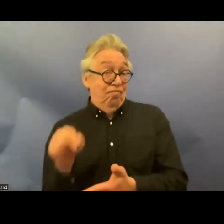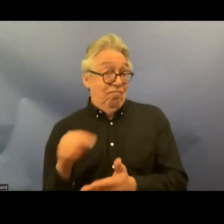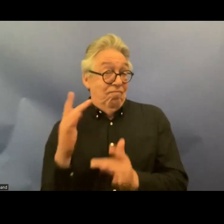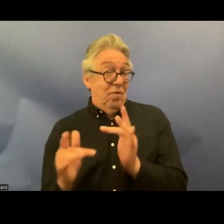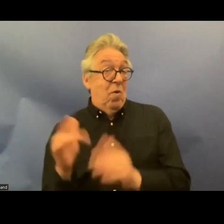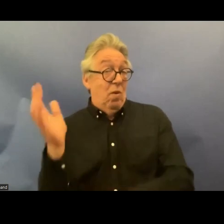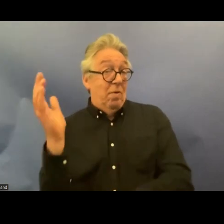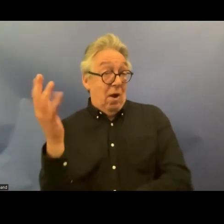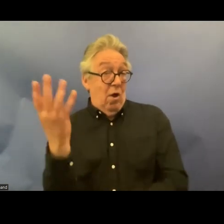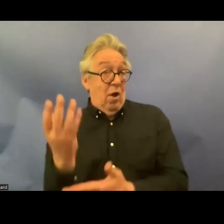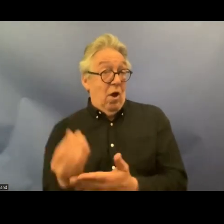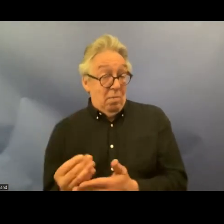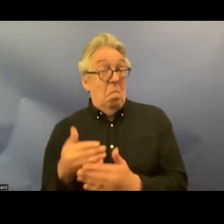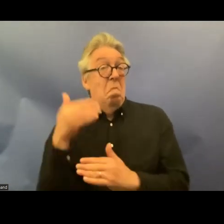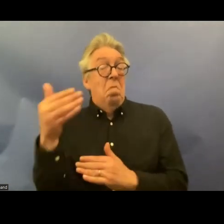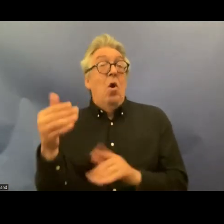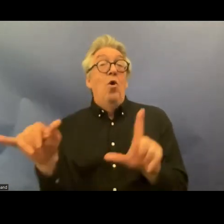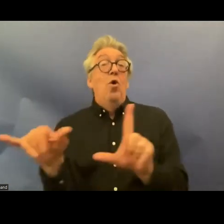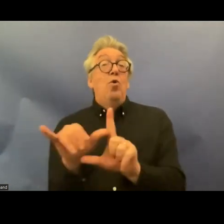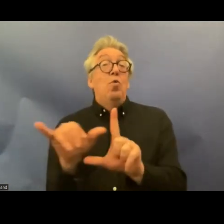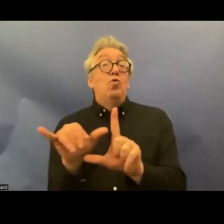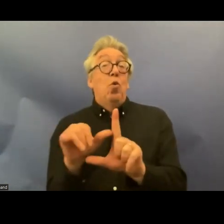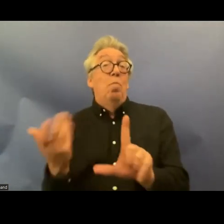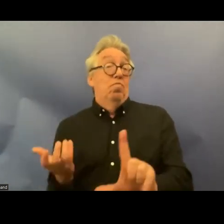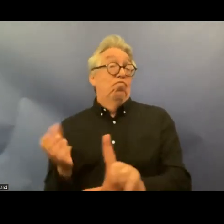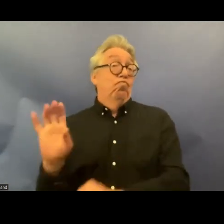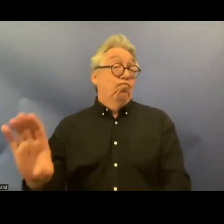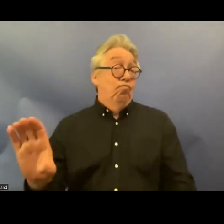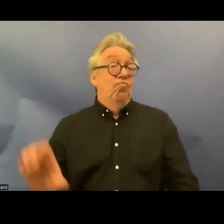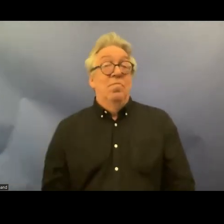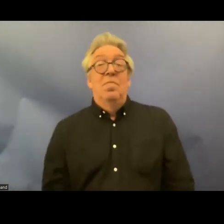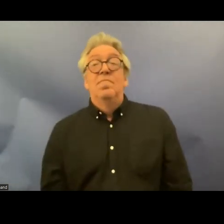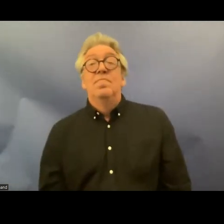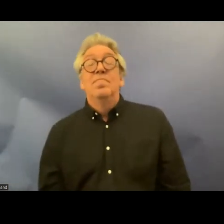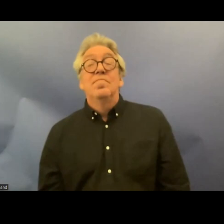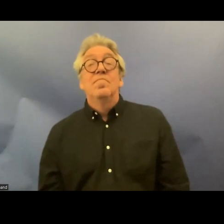YouTube so now I'm going to go to directly to the content of the